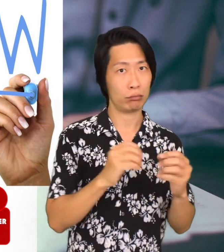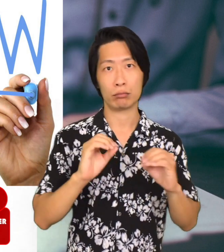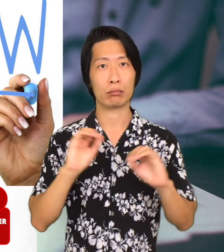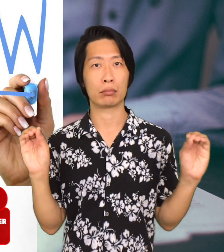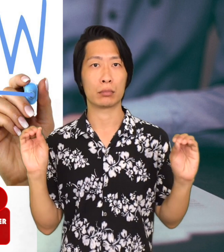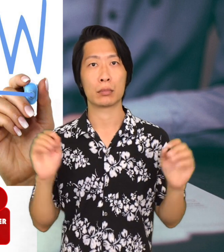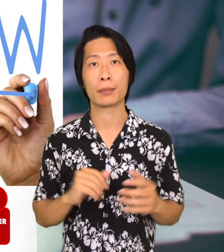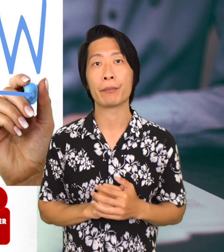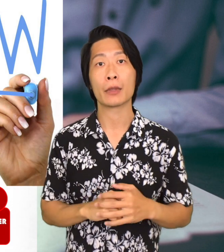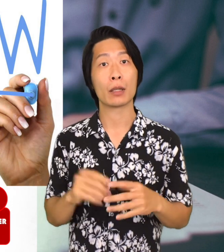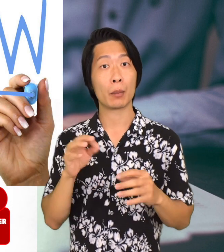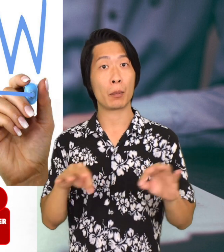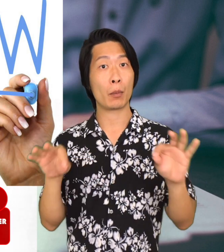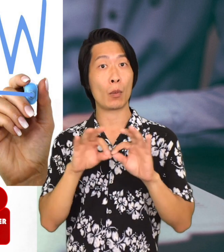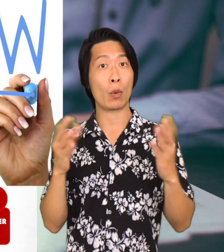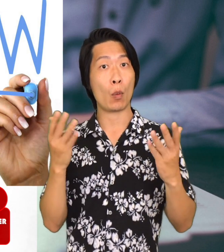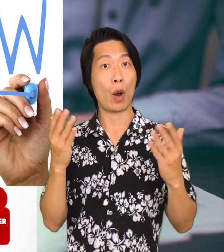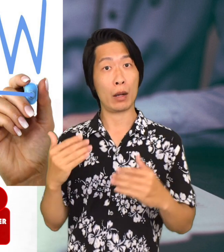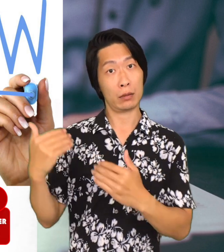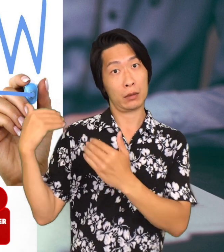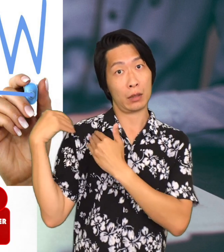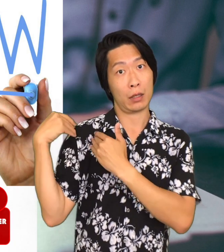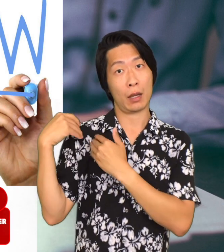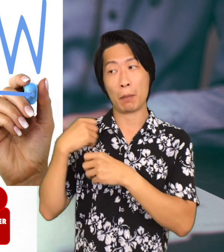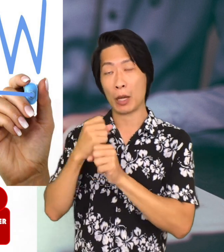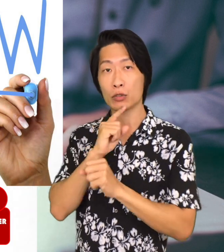One of their main jobs is to make sure